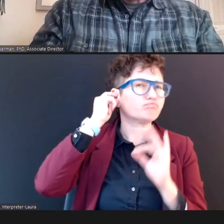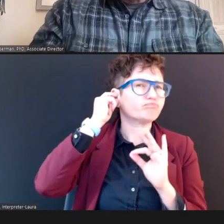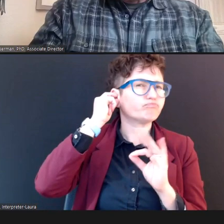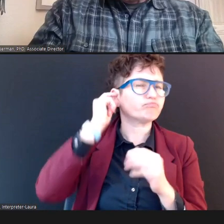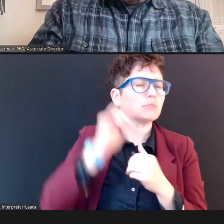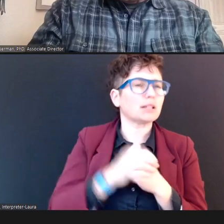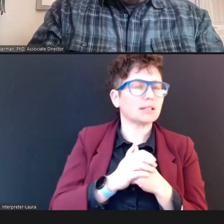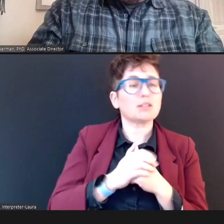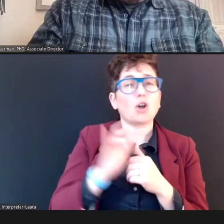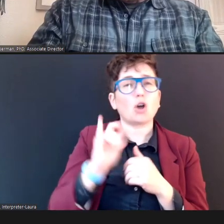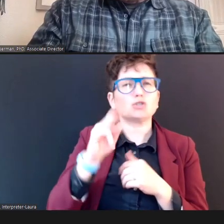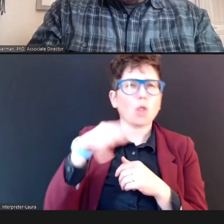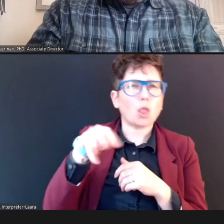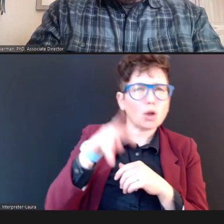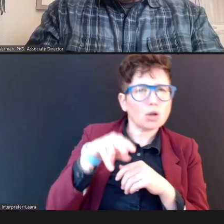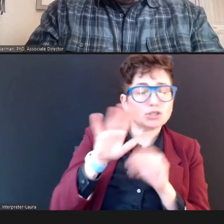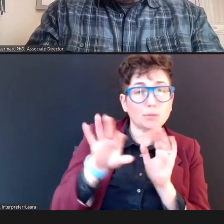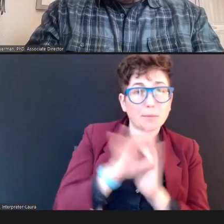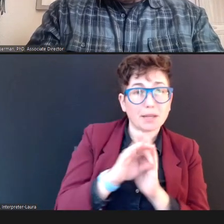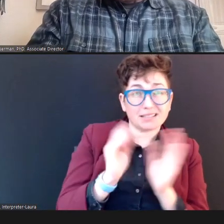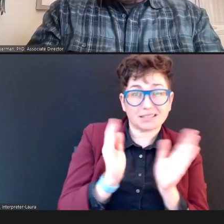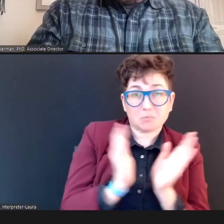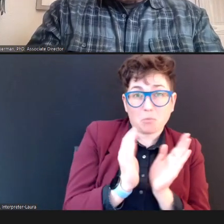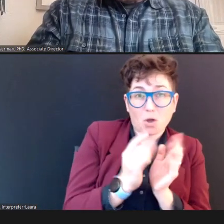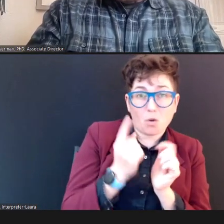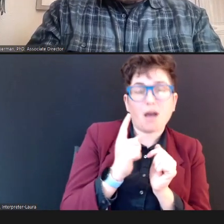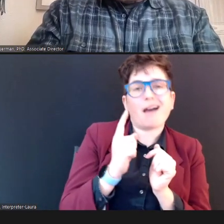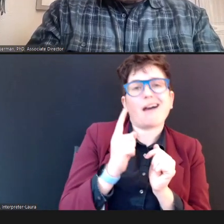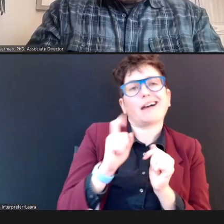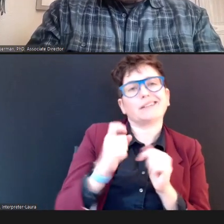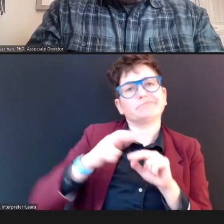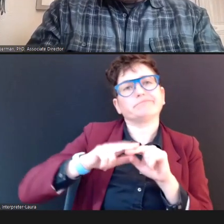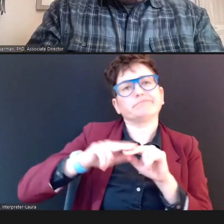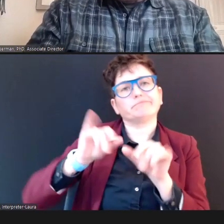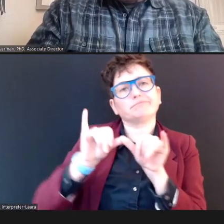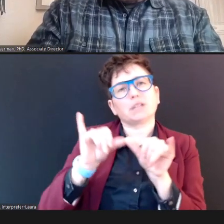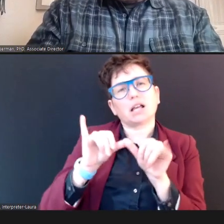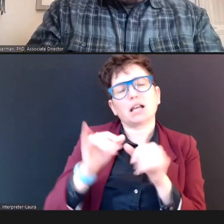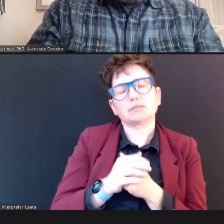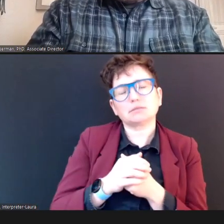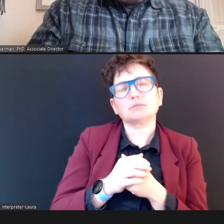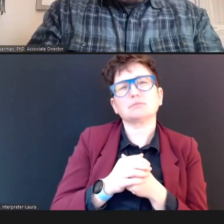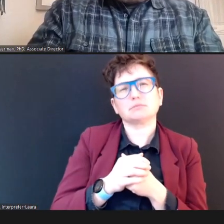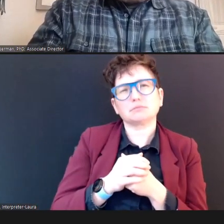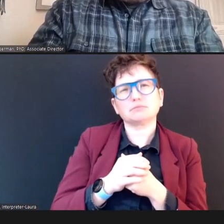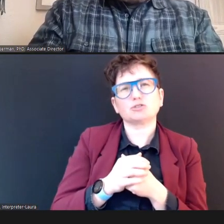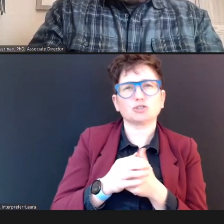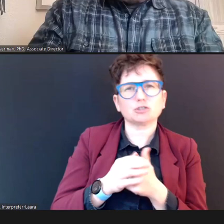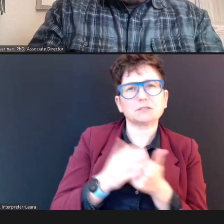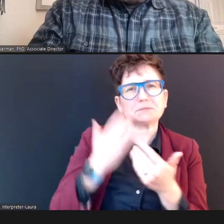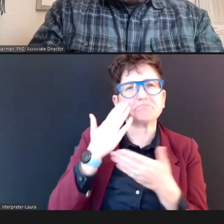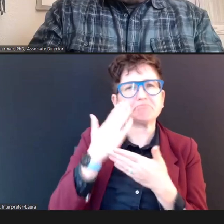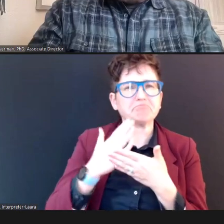And you had to go up in sizes? And, just get some experience with that.